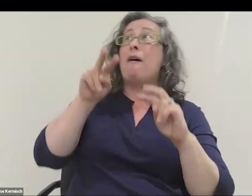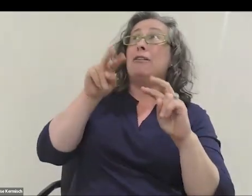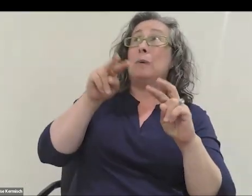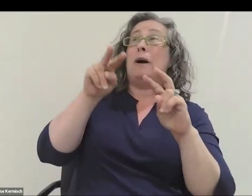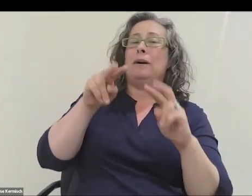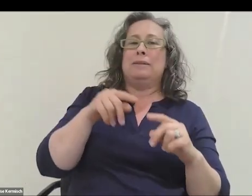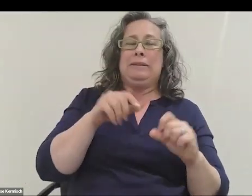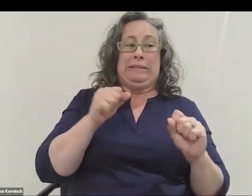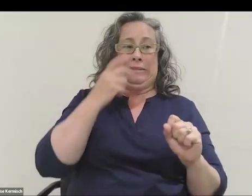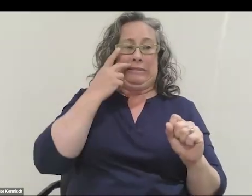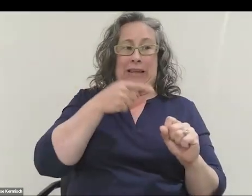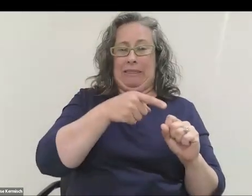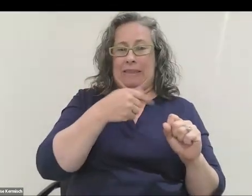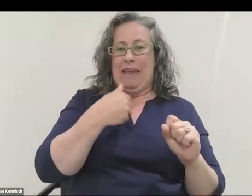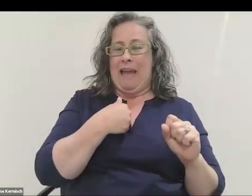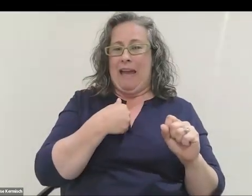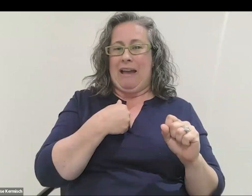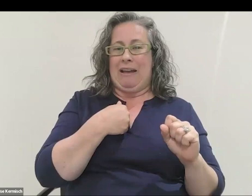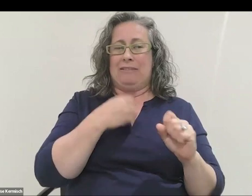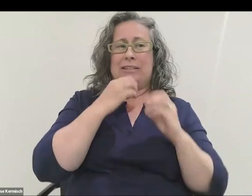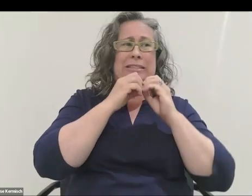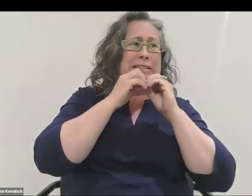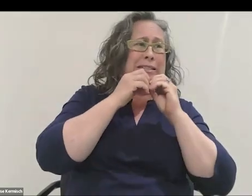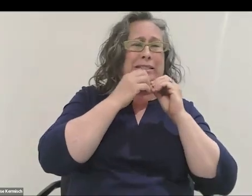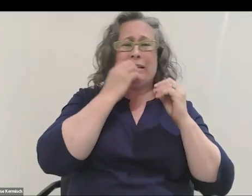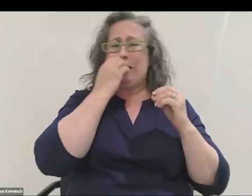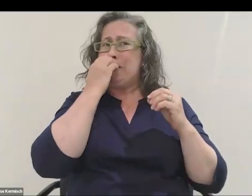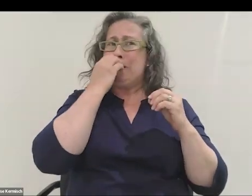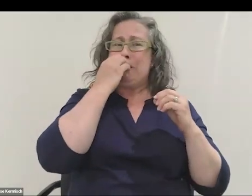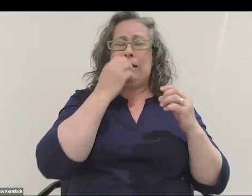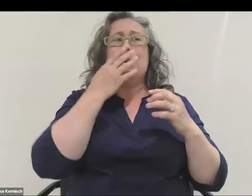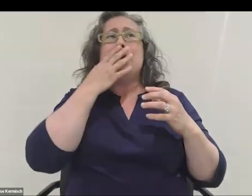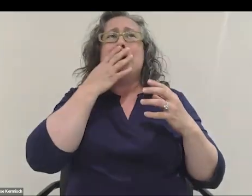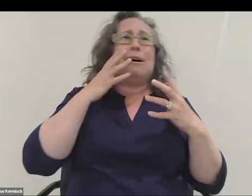they're biting their hands, they've got their hands over their mouth, and they've got